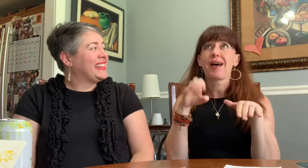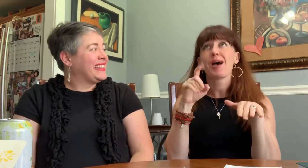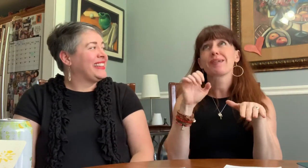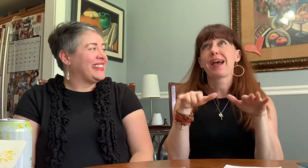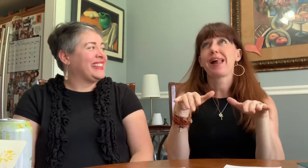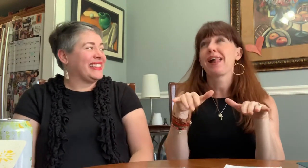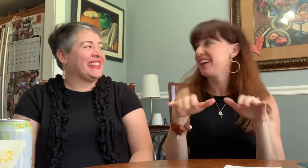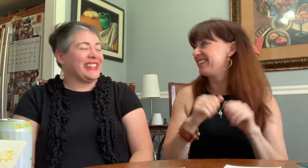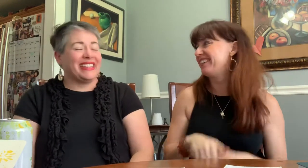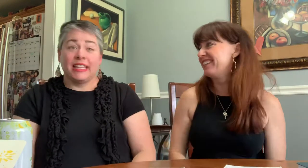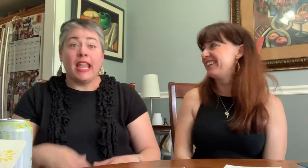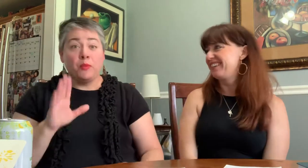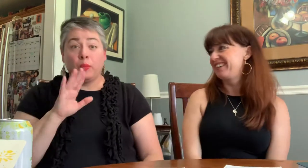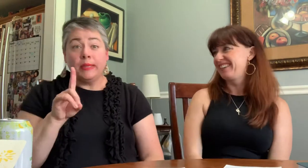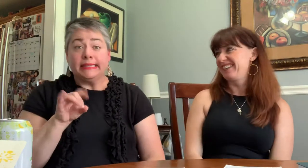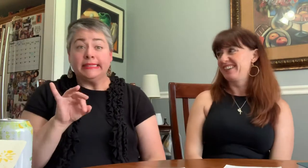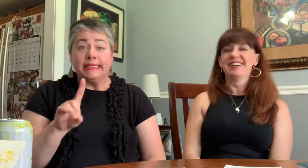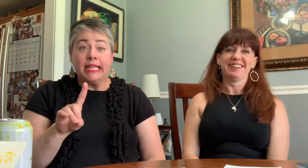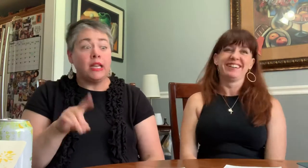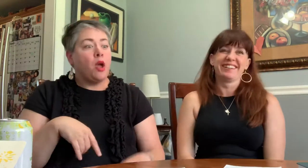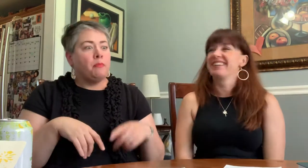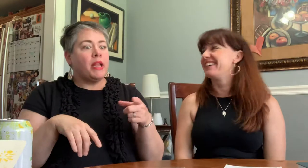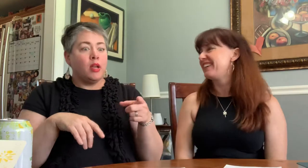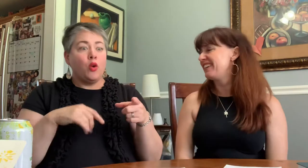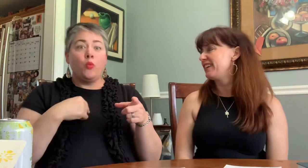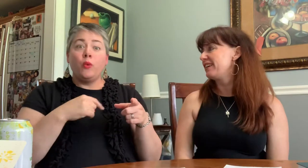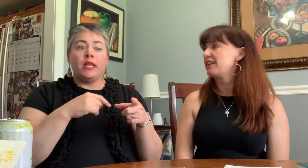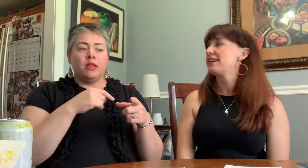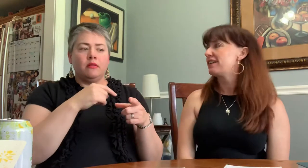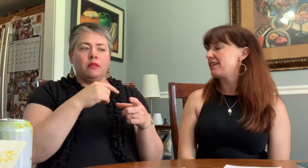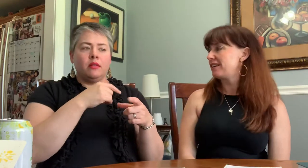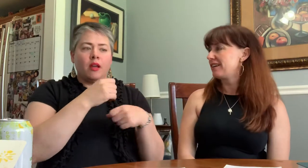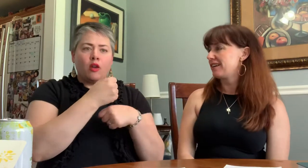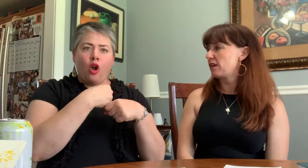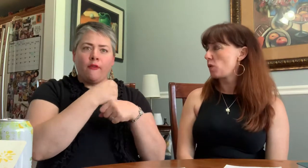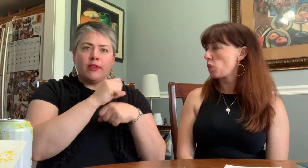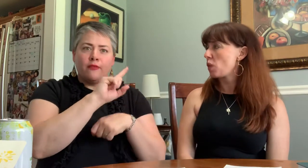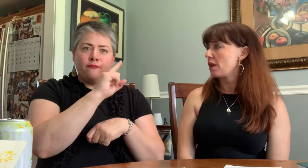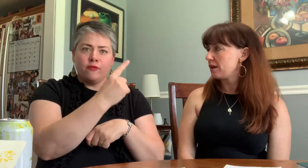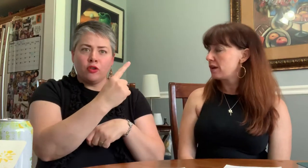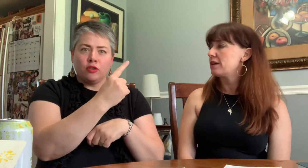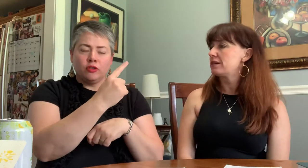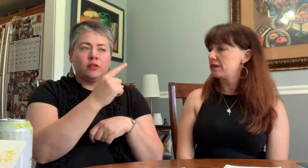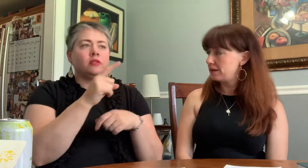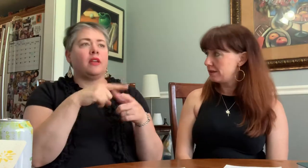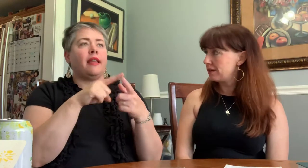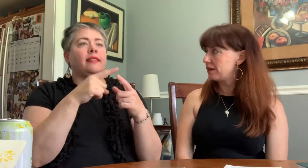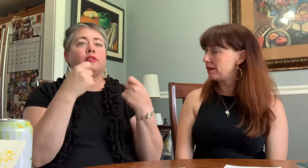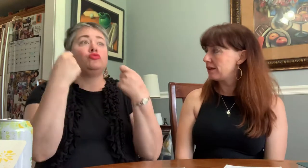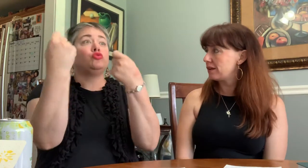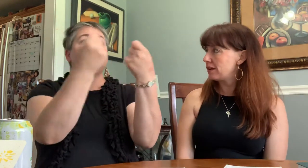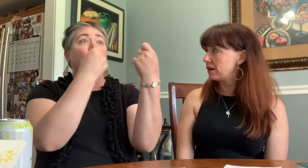I remember, we had coffee first, drove the Pass